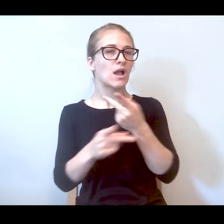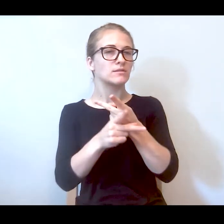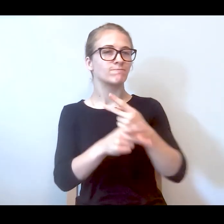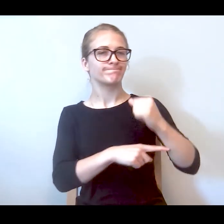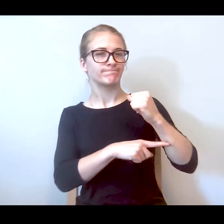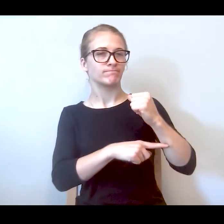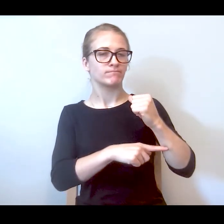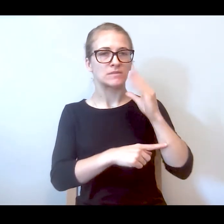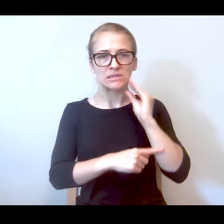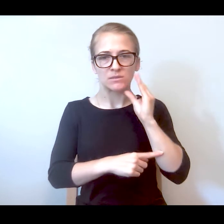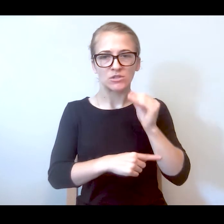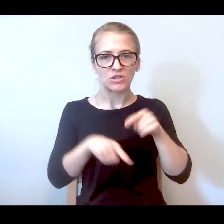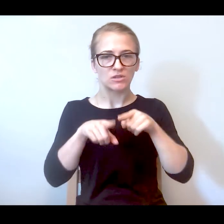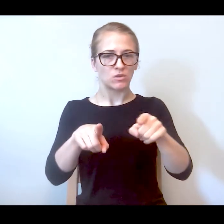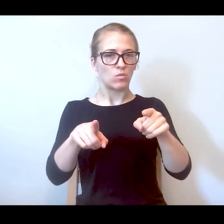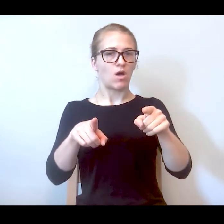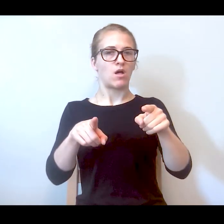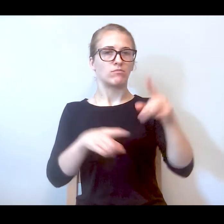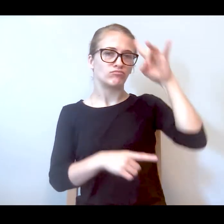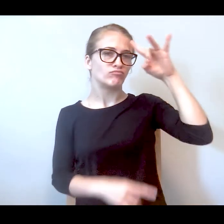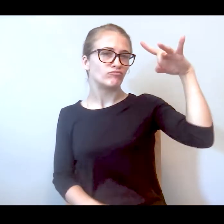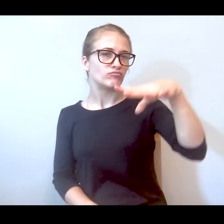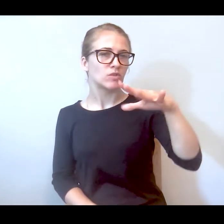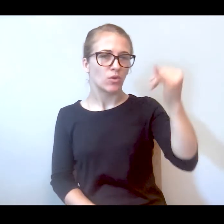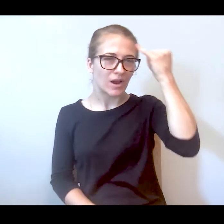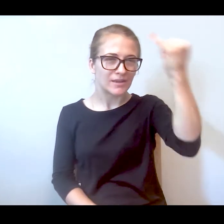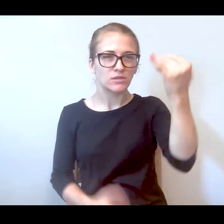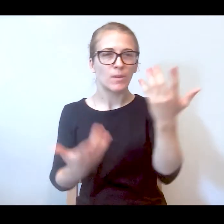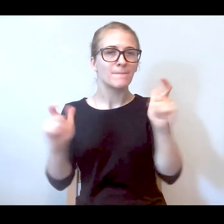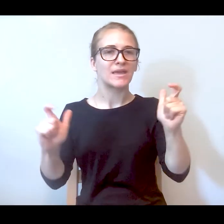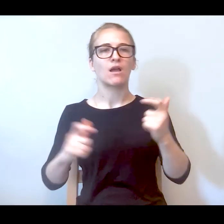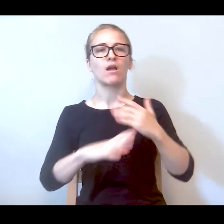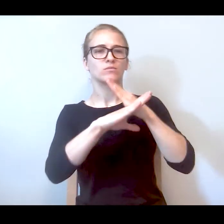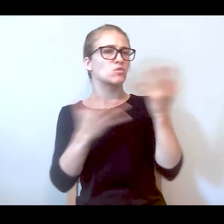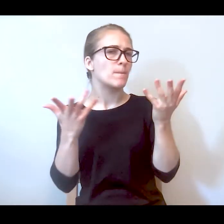do you get when putting forward your ideas? What's the biggest obstacle.